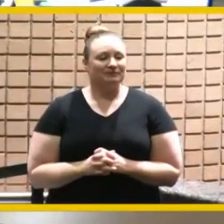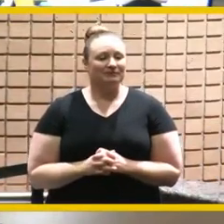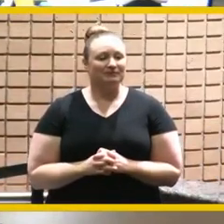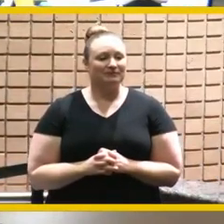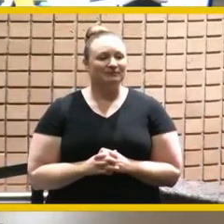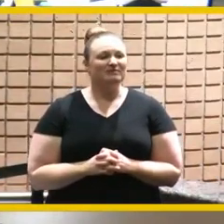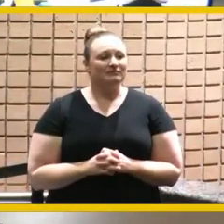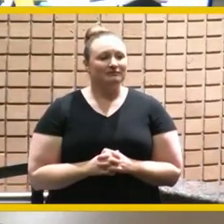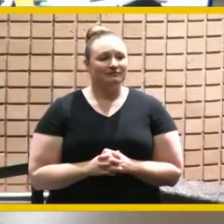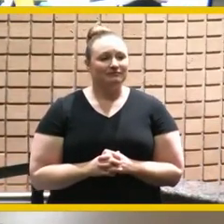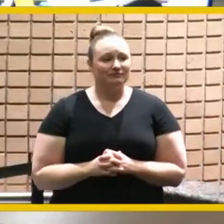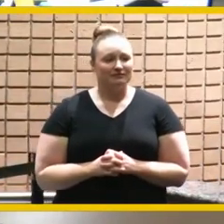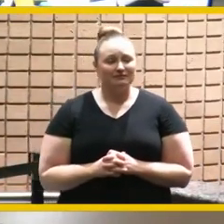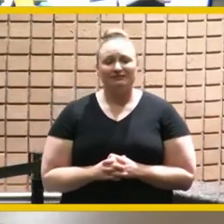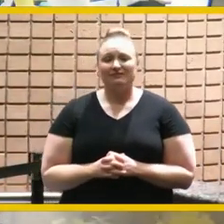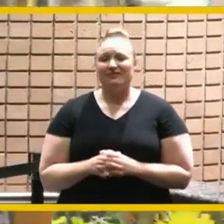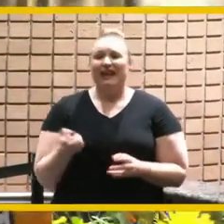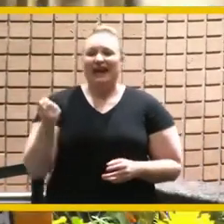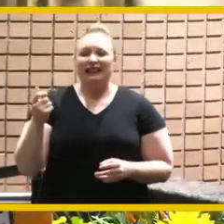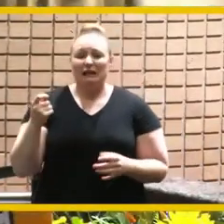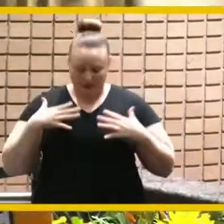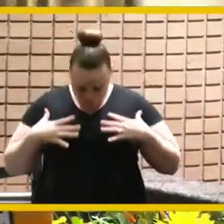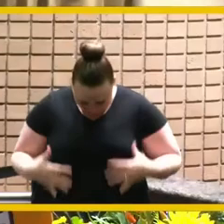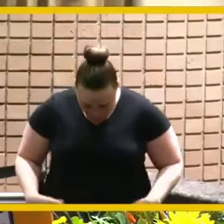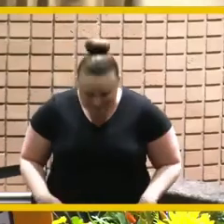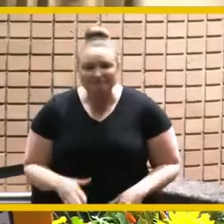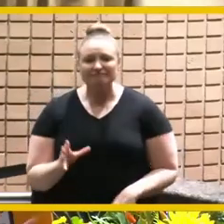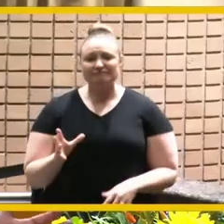i'm a little unaddressed because we had a change and i changed cars and left the sport coat